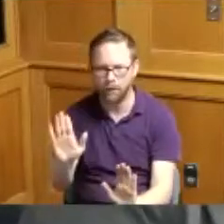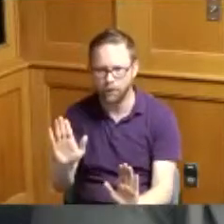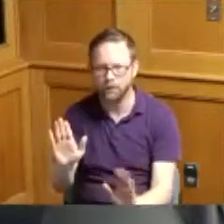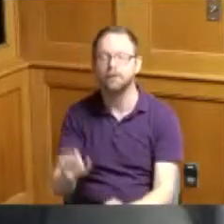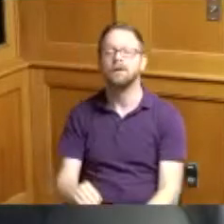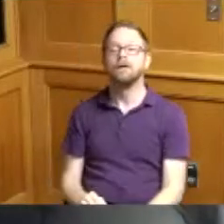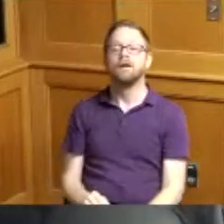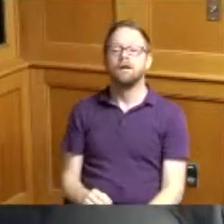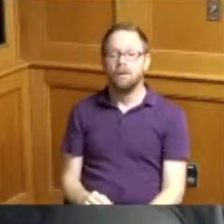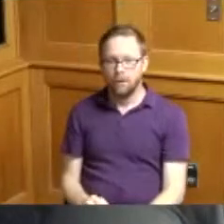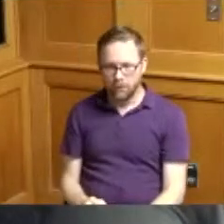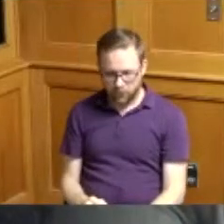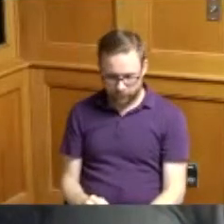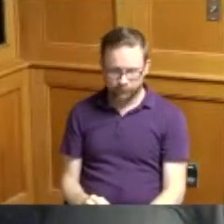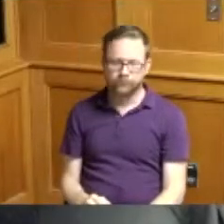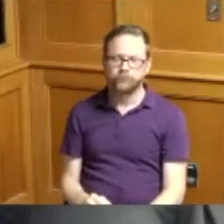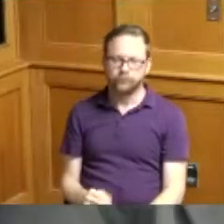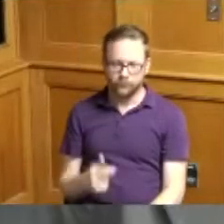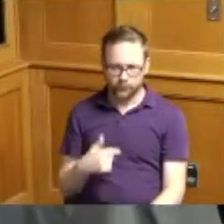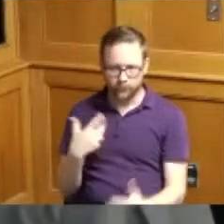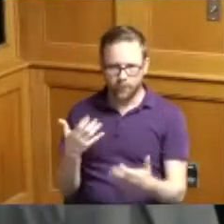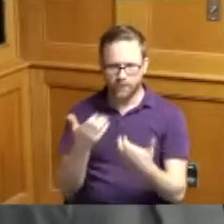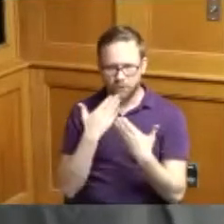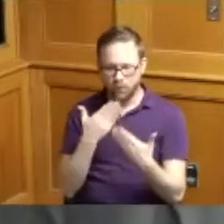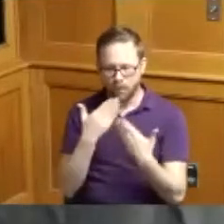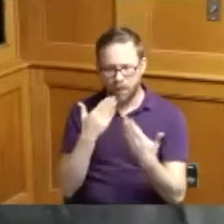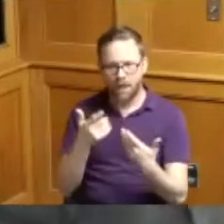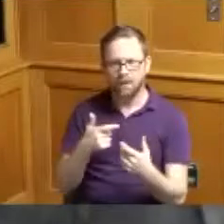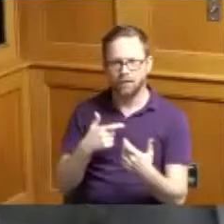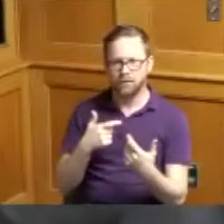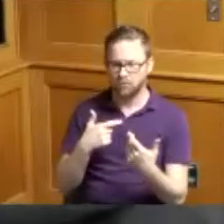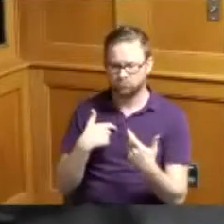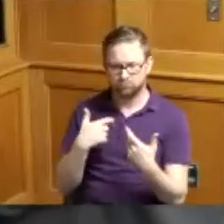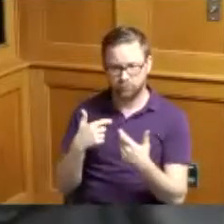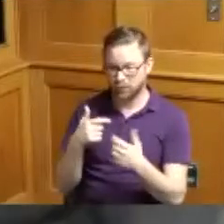so I'm I want to thank I go down there and I want to just say to people that's working on